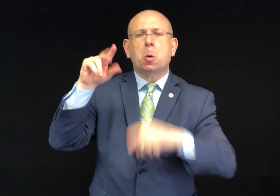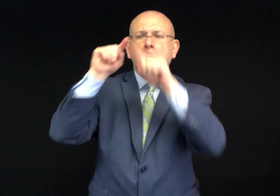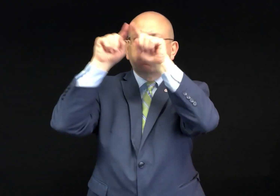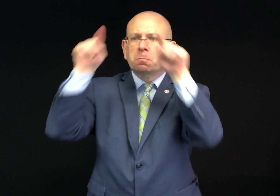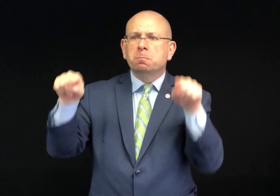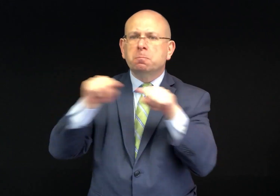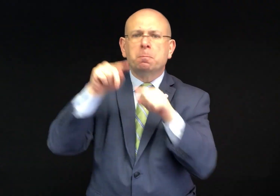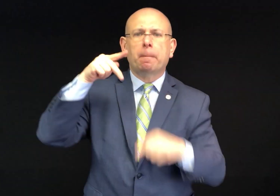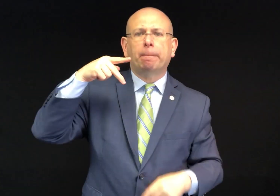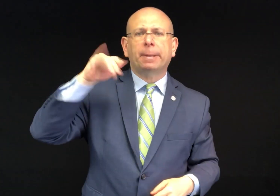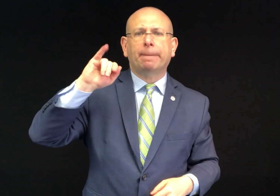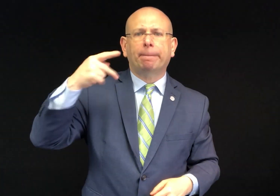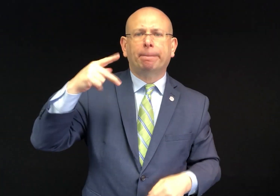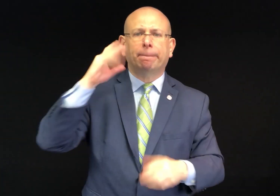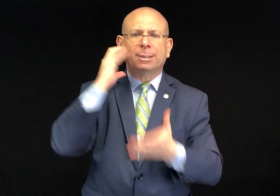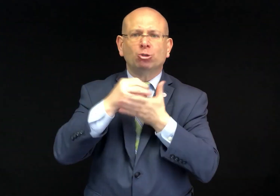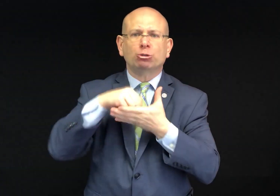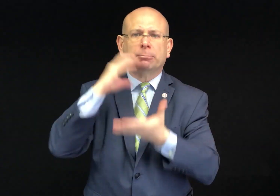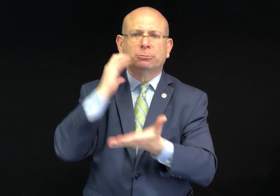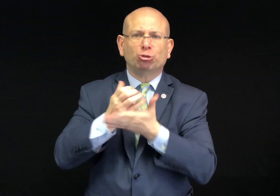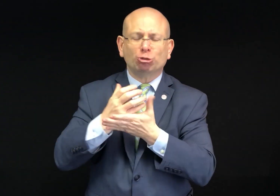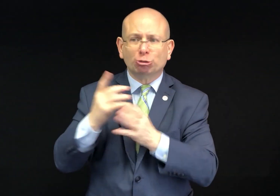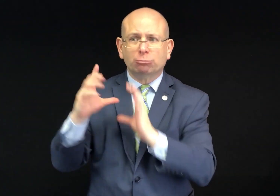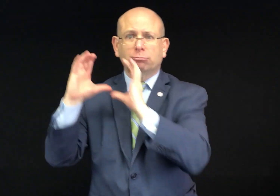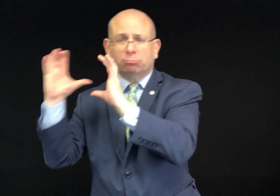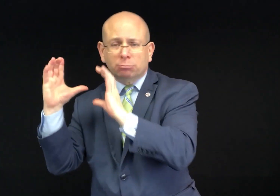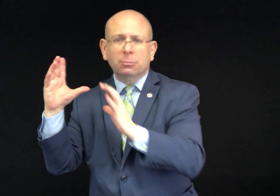to the speaker or through picture-in-picture (PIP).